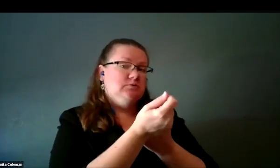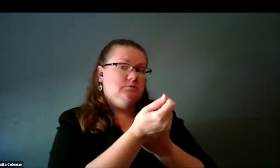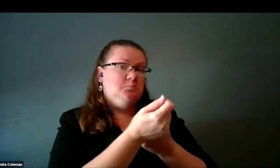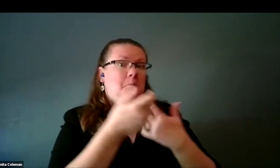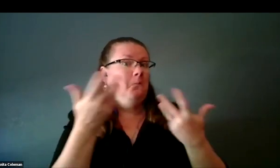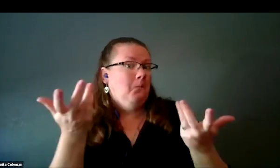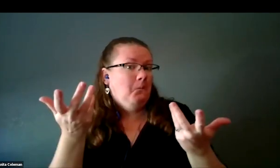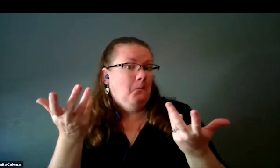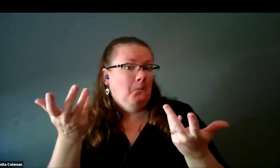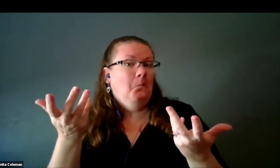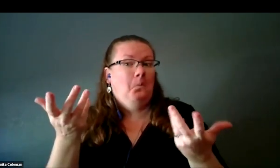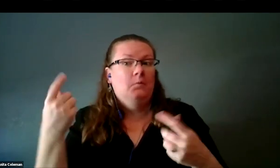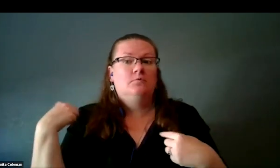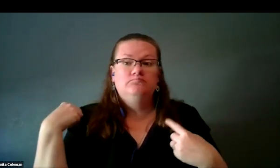Happily, this pilot testing